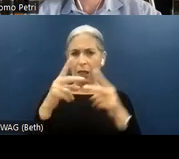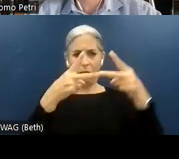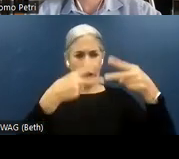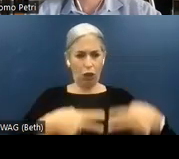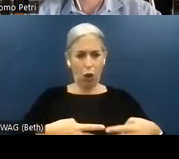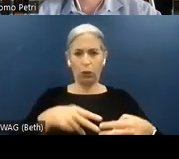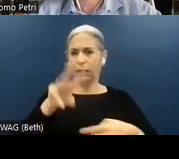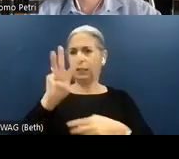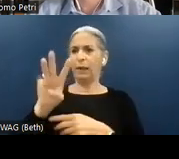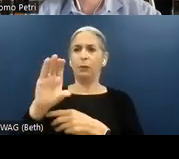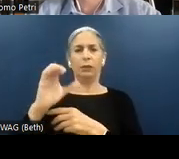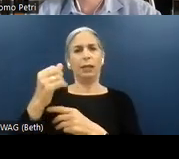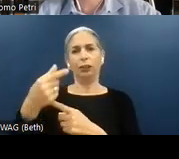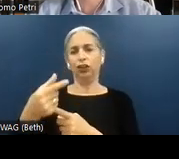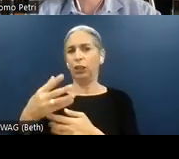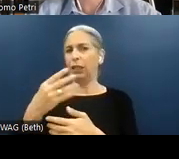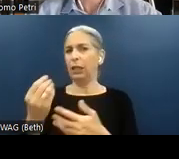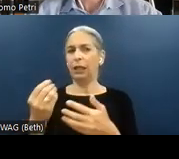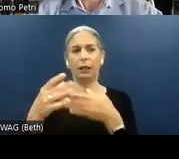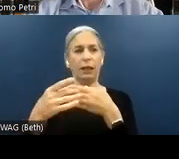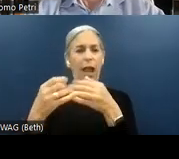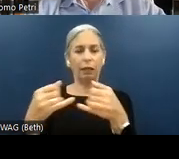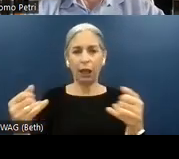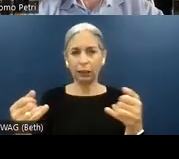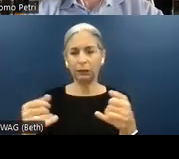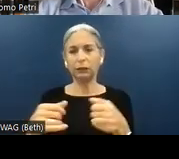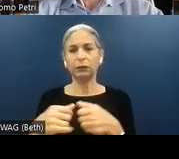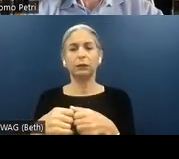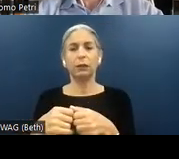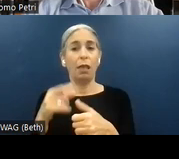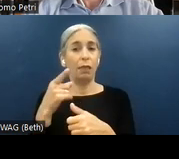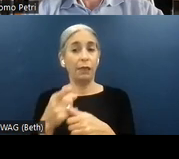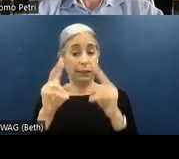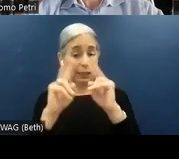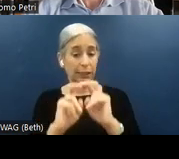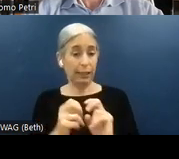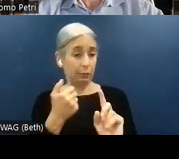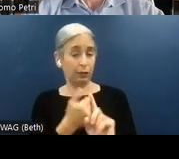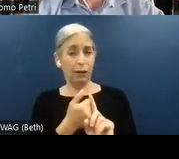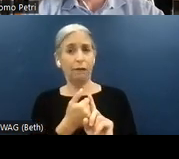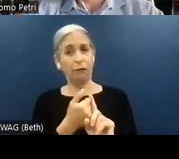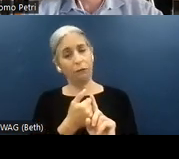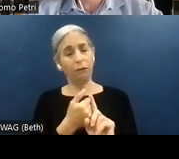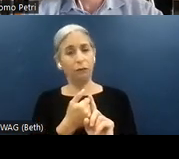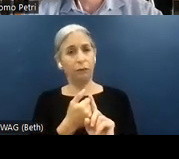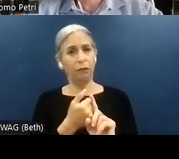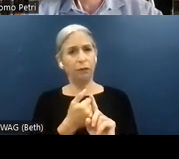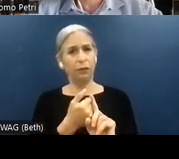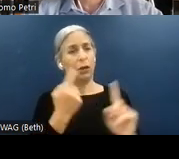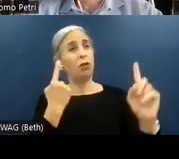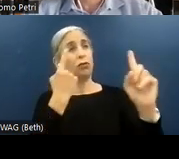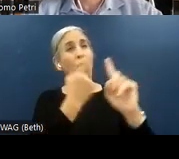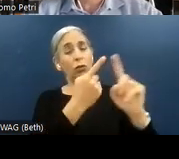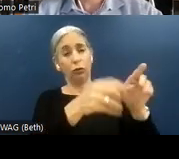so the Web Content Accessibility Guidelines. This assessment aims to identify the root